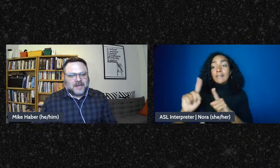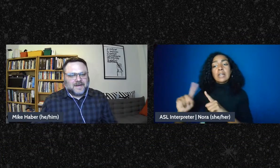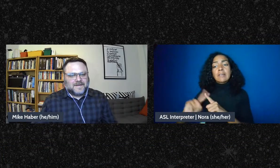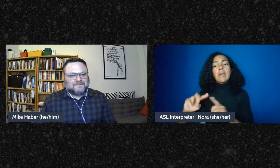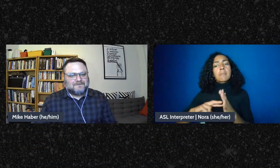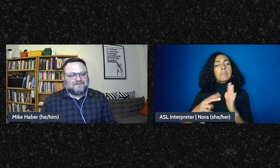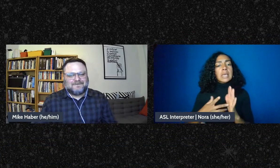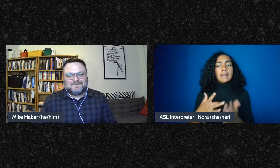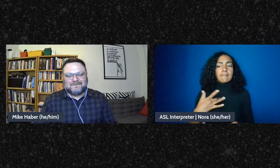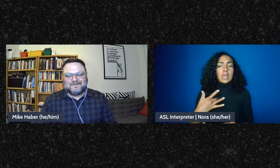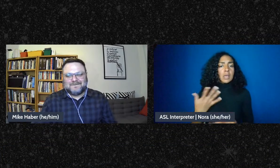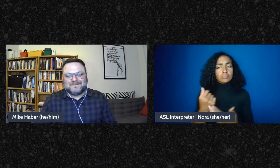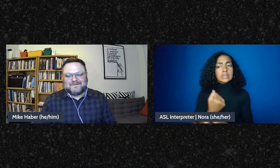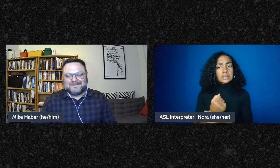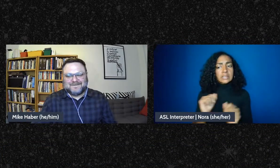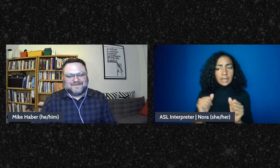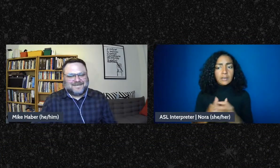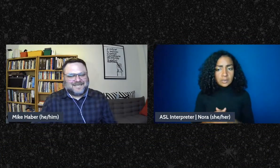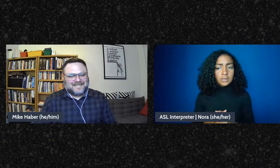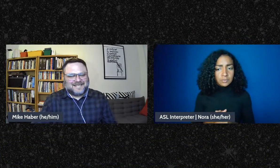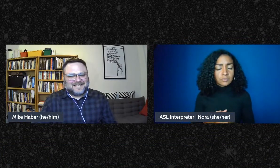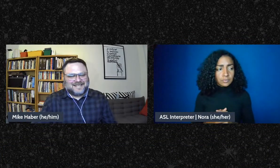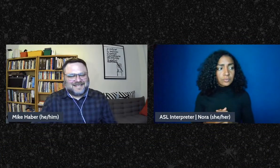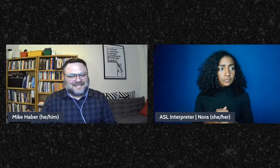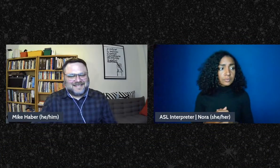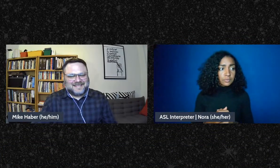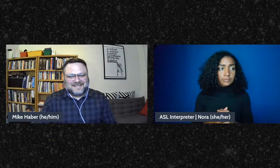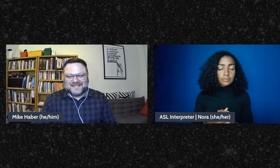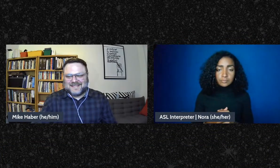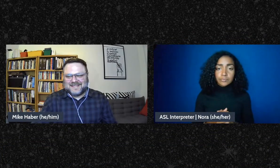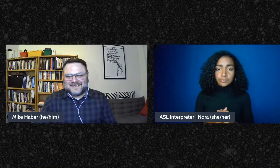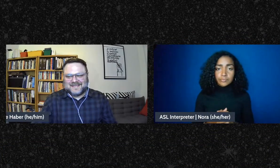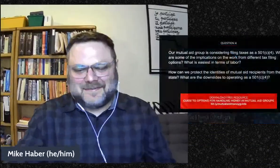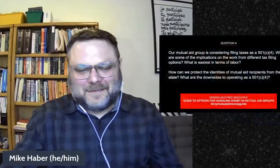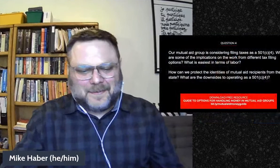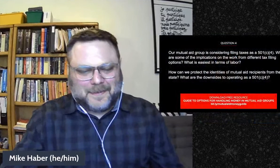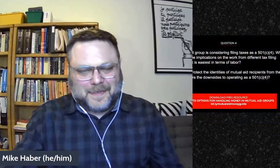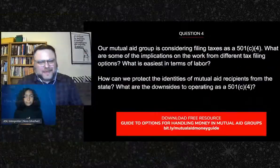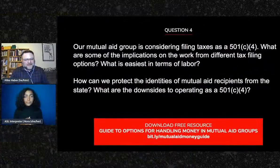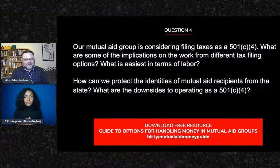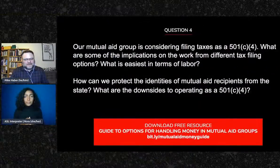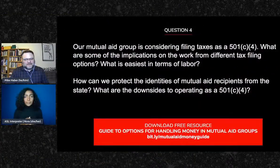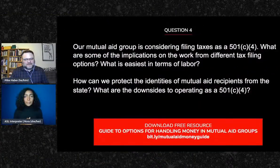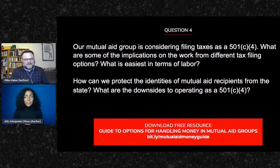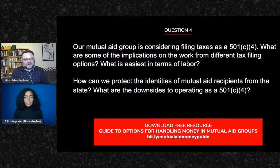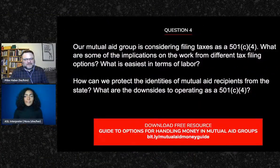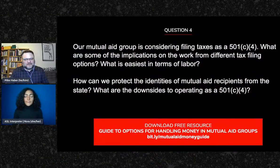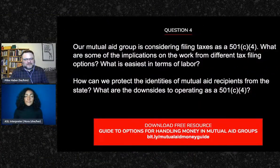Check. DEAN: